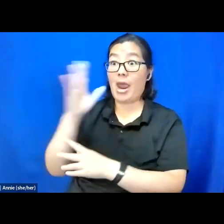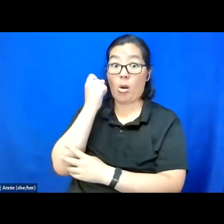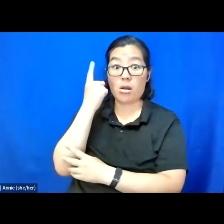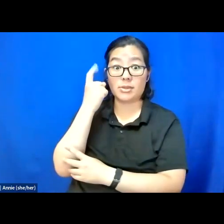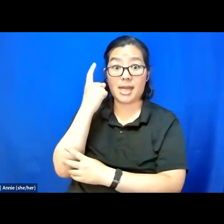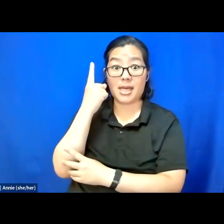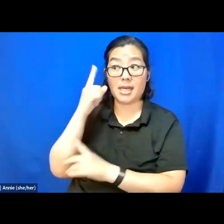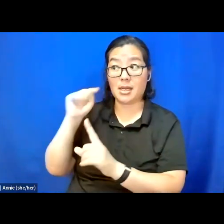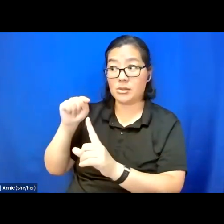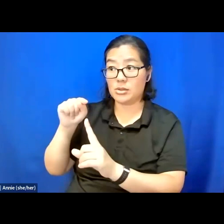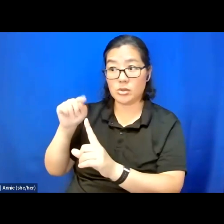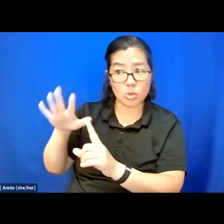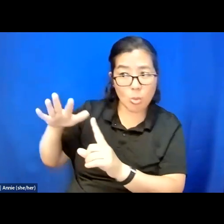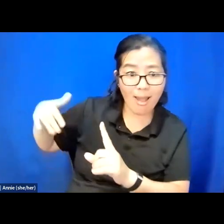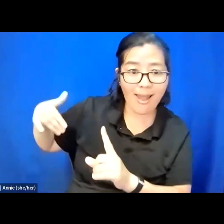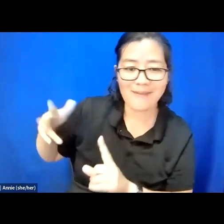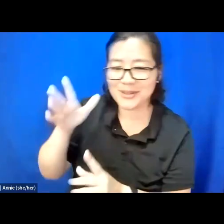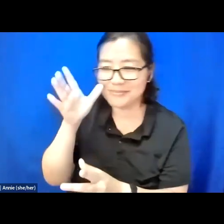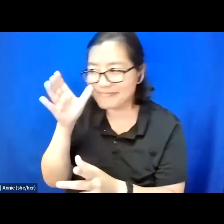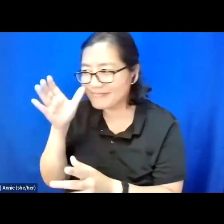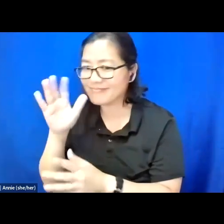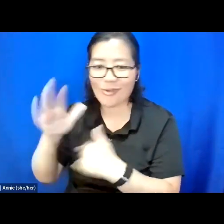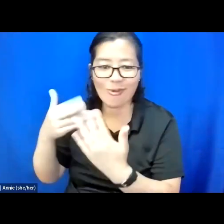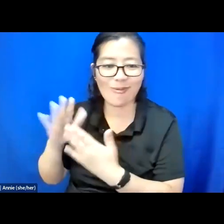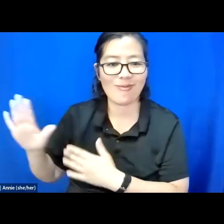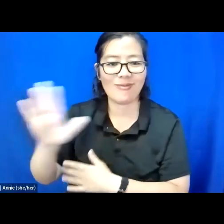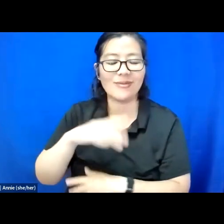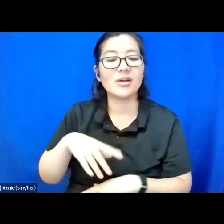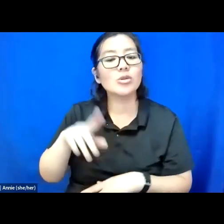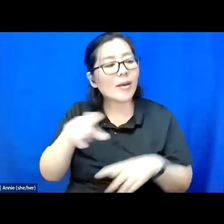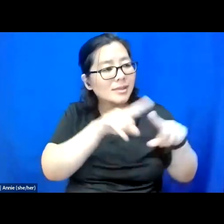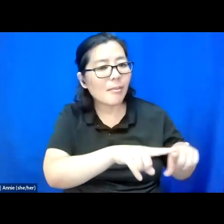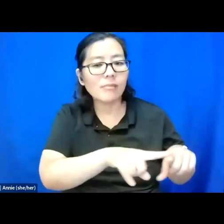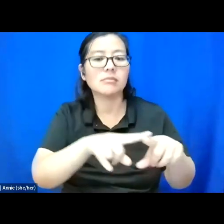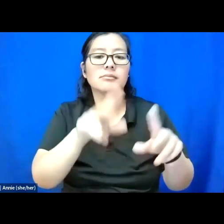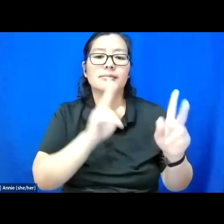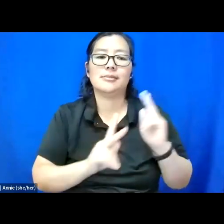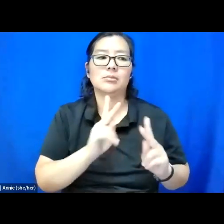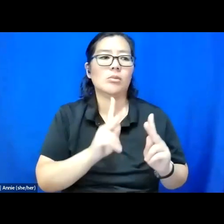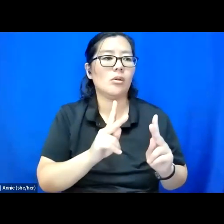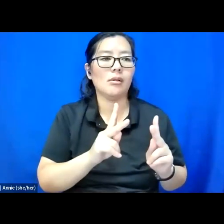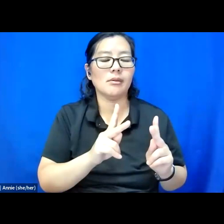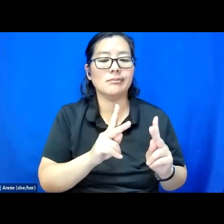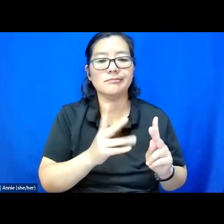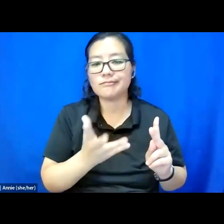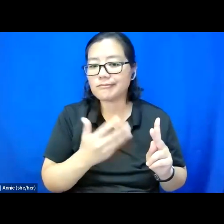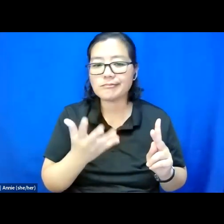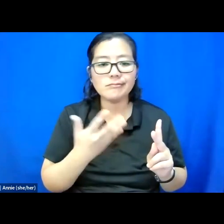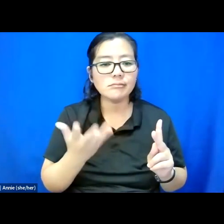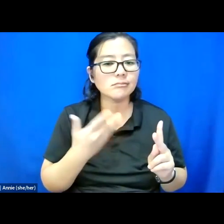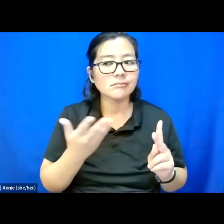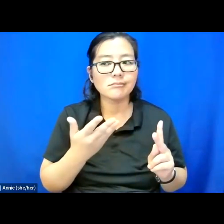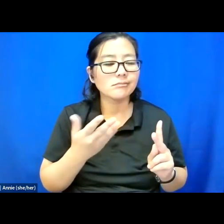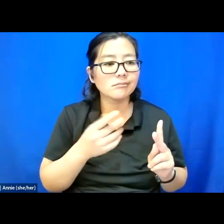You're going to have to lean on people whose -- who for whom you have preconceived notions